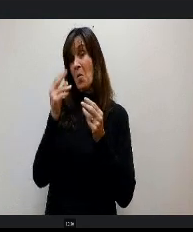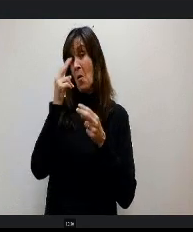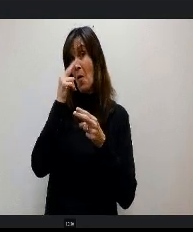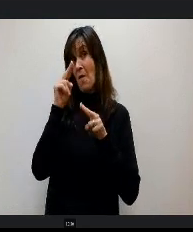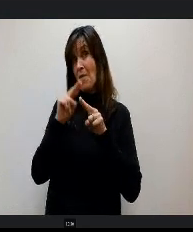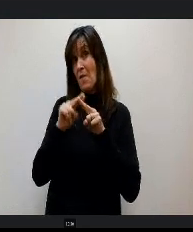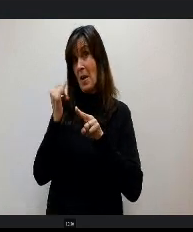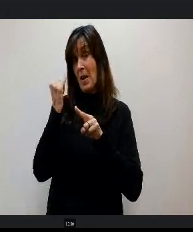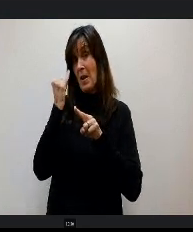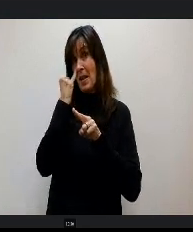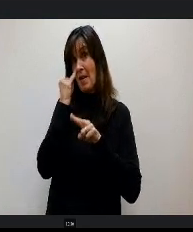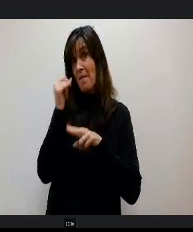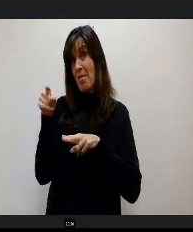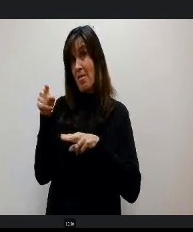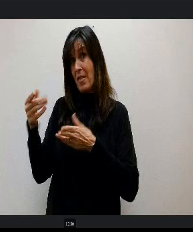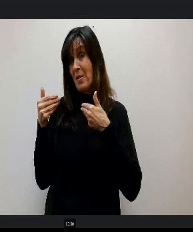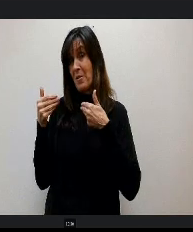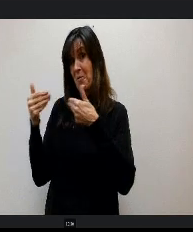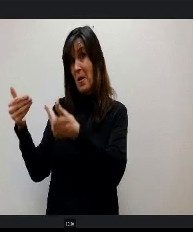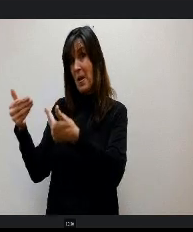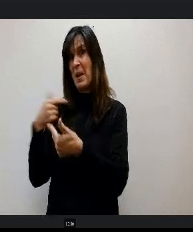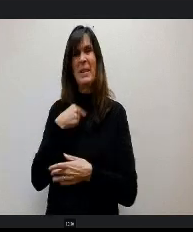their thing instead of me talking. So let's have them perform.